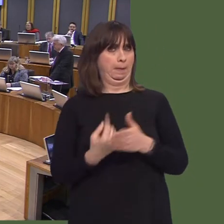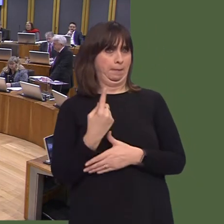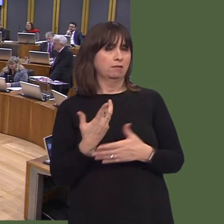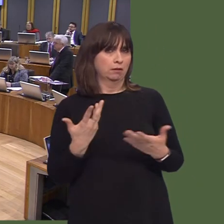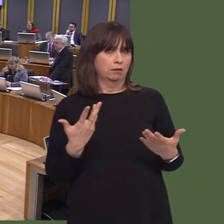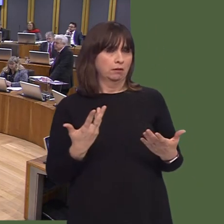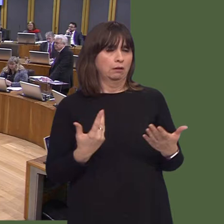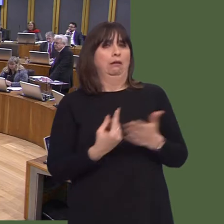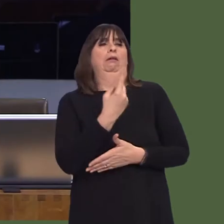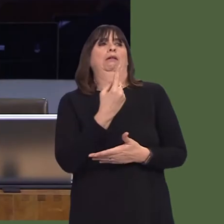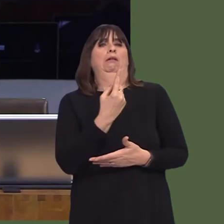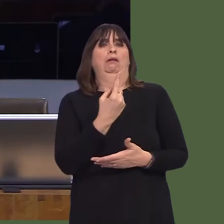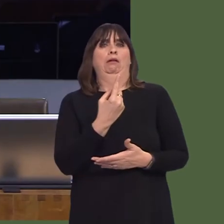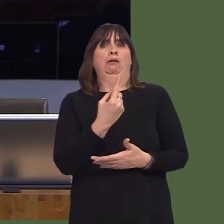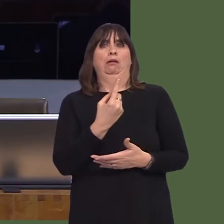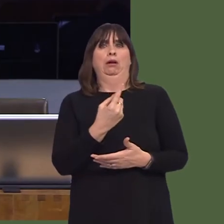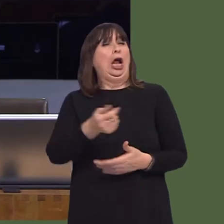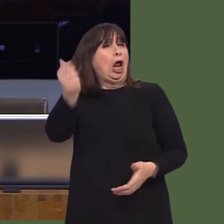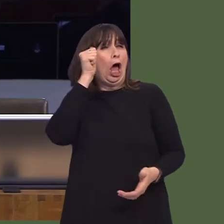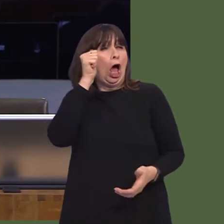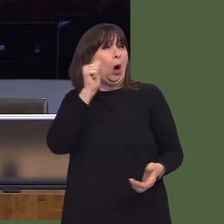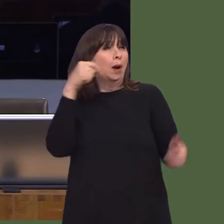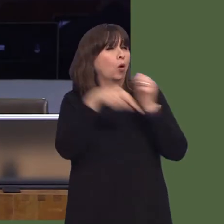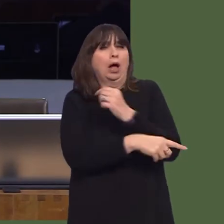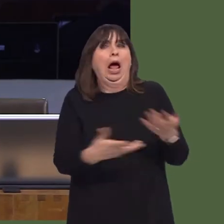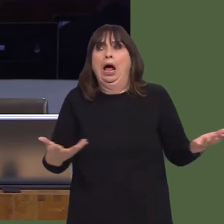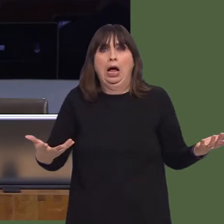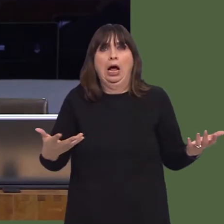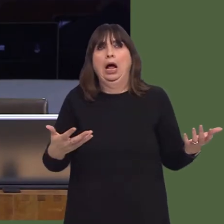You mentioned the fact that there were four different plansówell, of course there are.